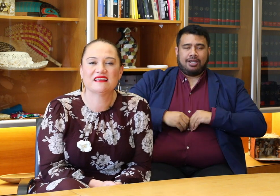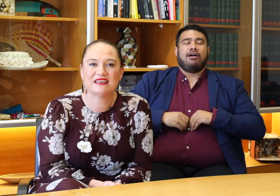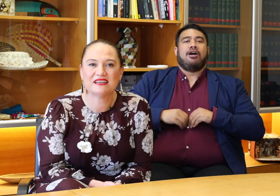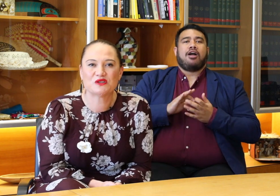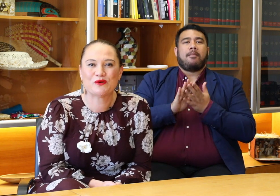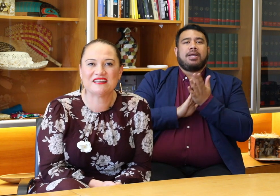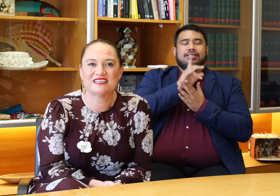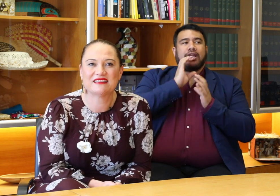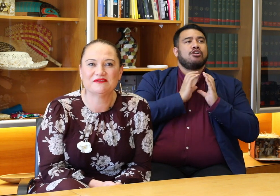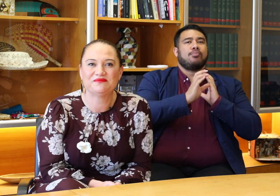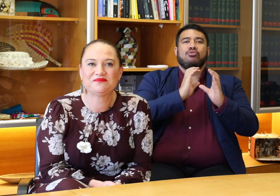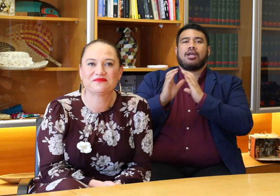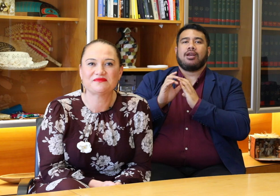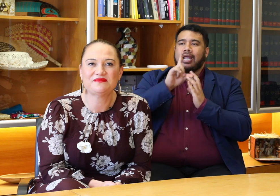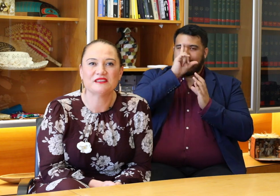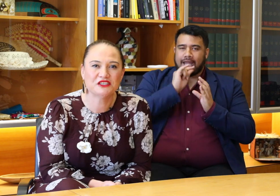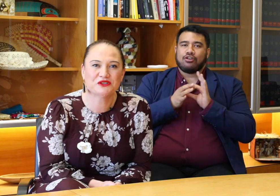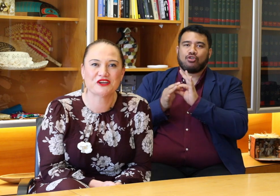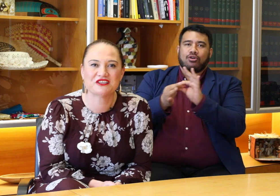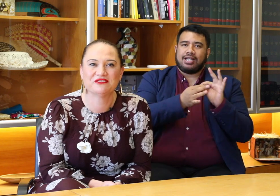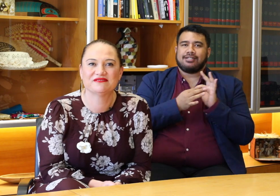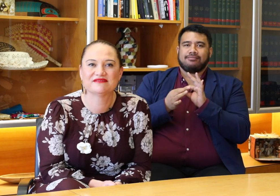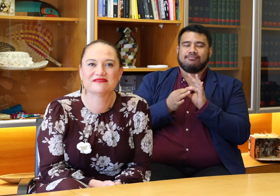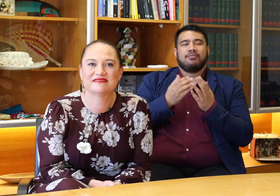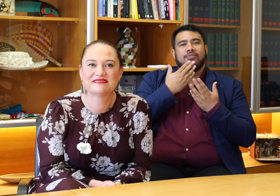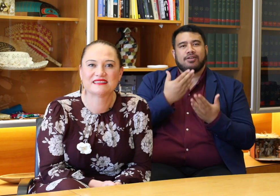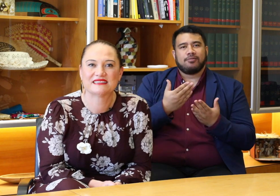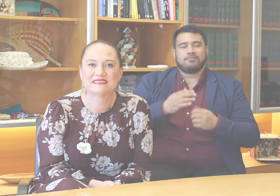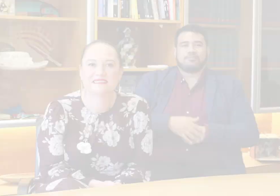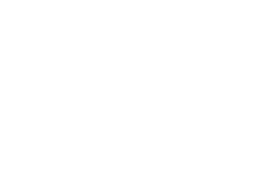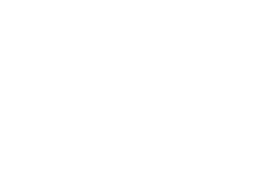connect with each other. Kia ora koutou.